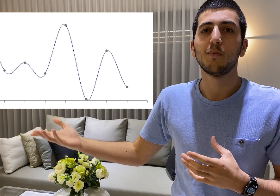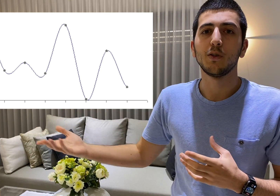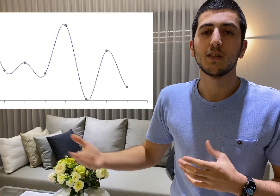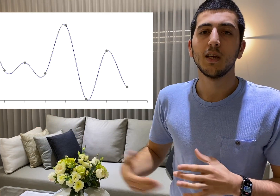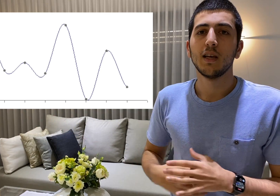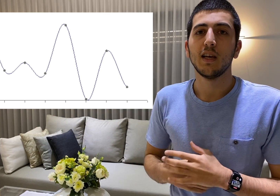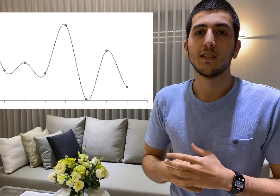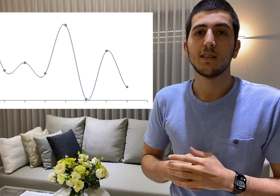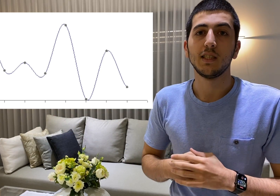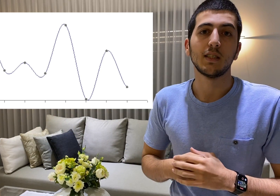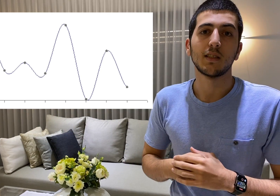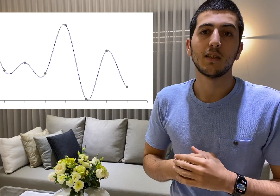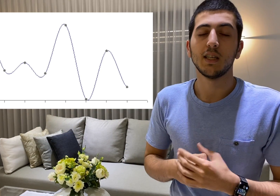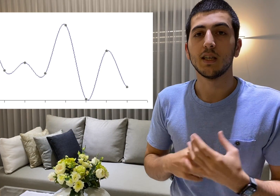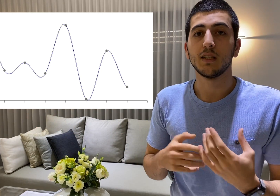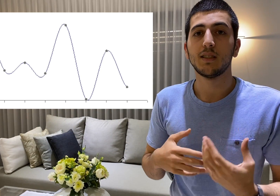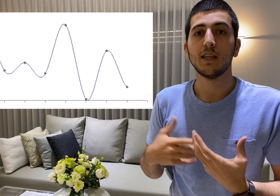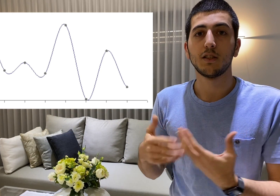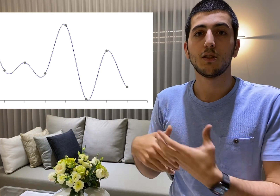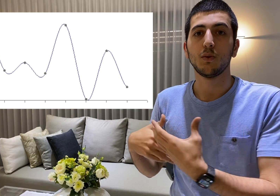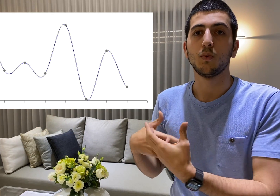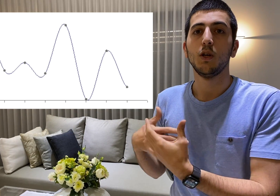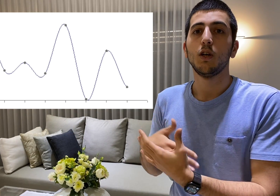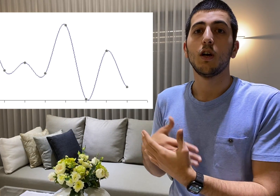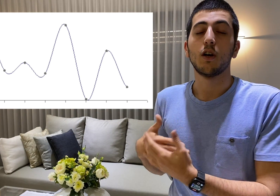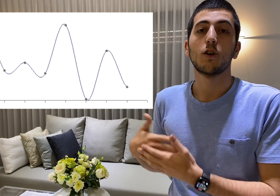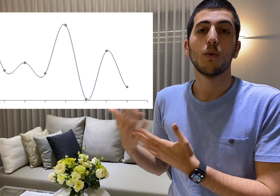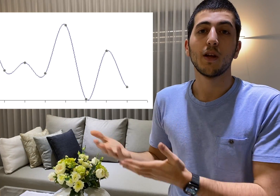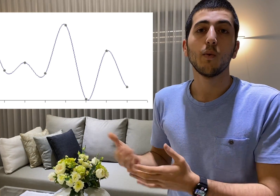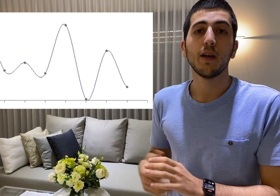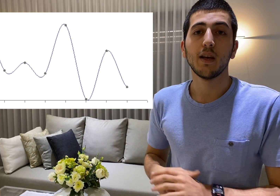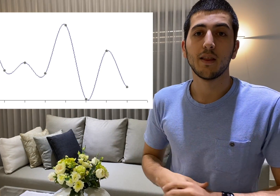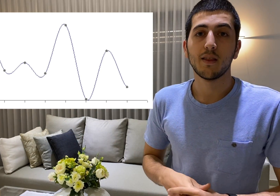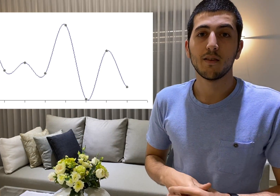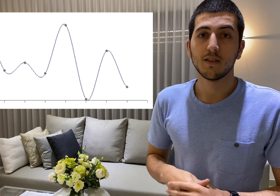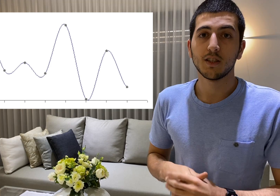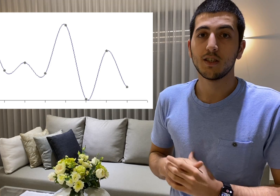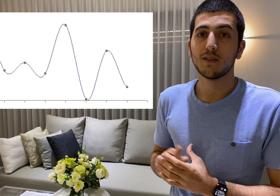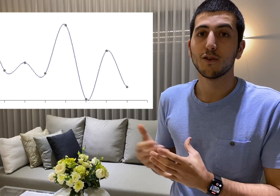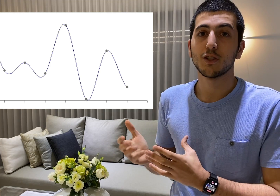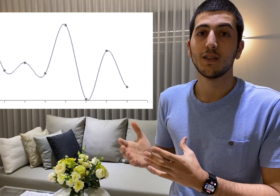points as it sees that the data tends to go that way and such this function is